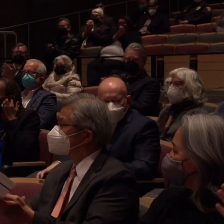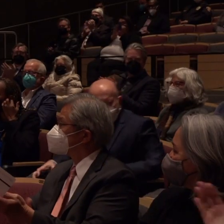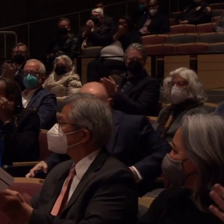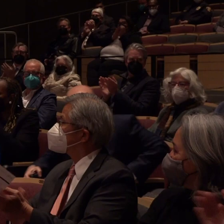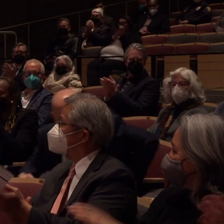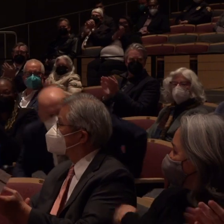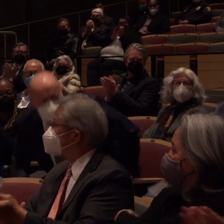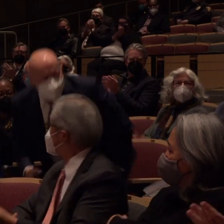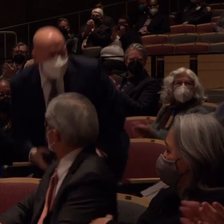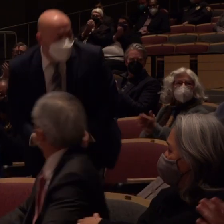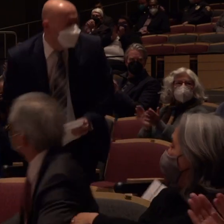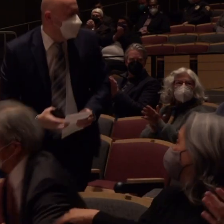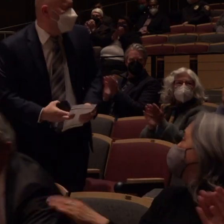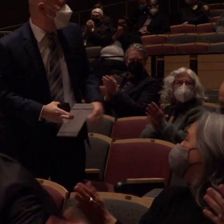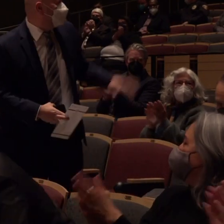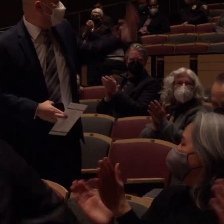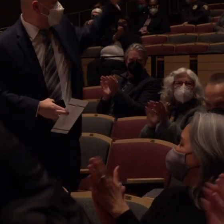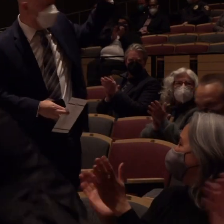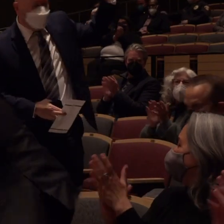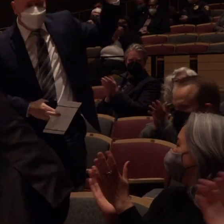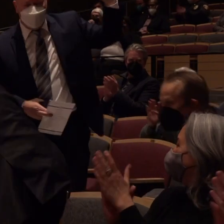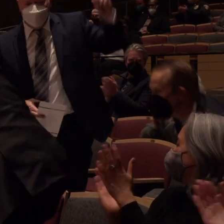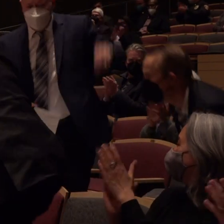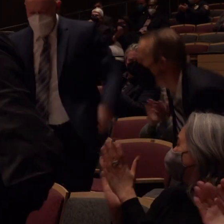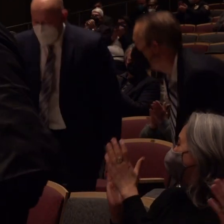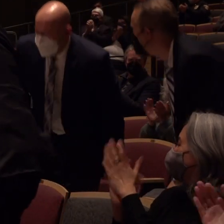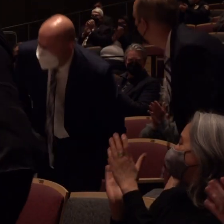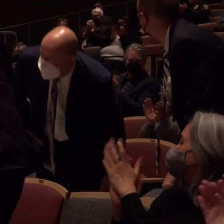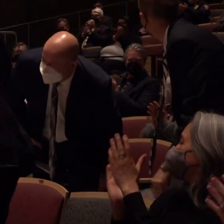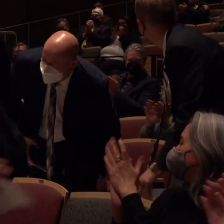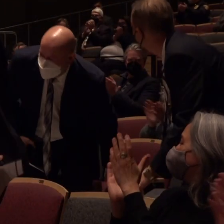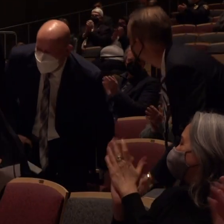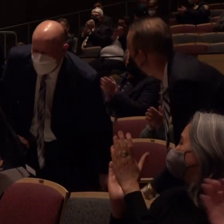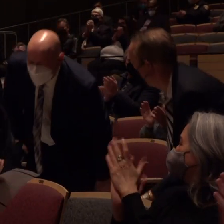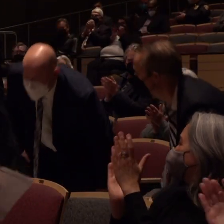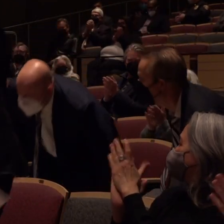city manager thank you all